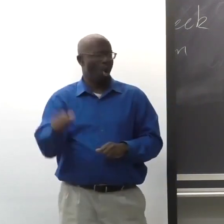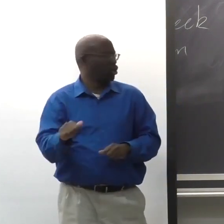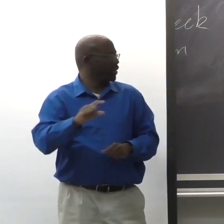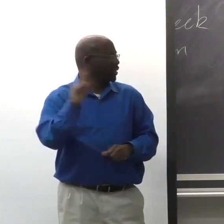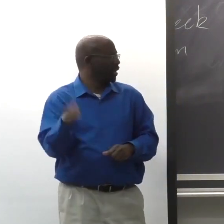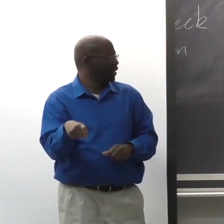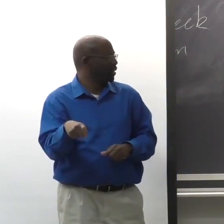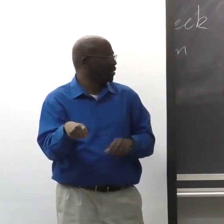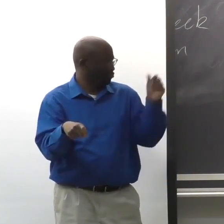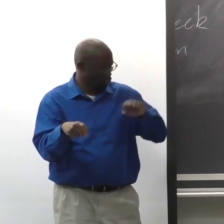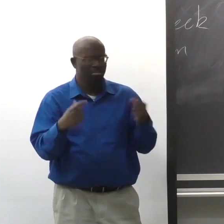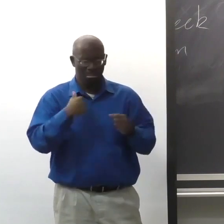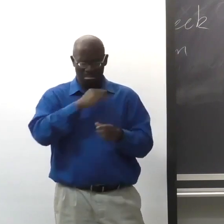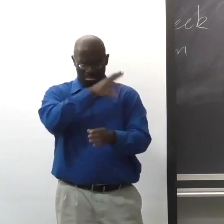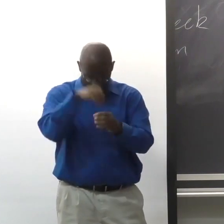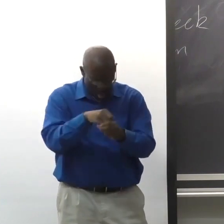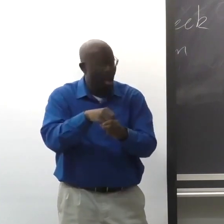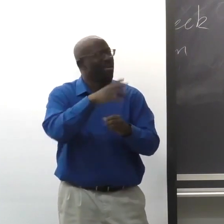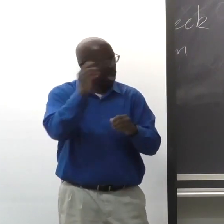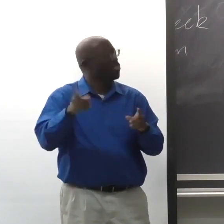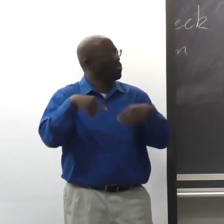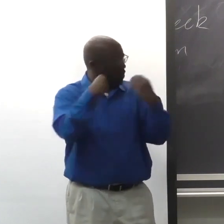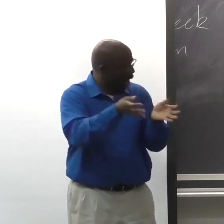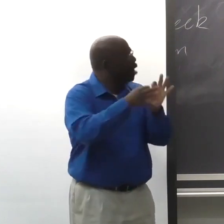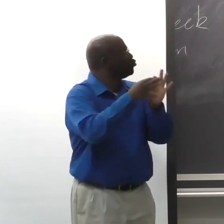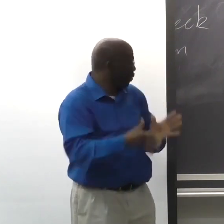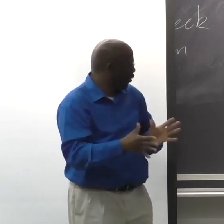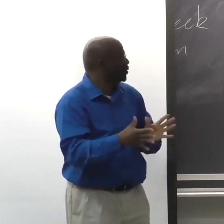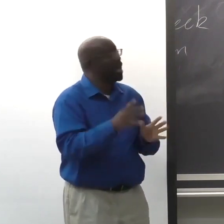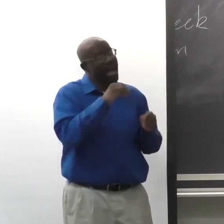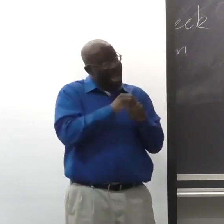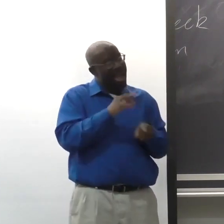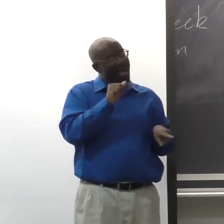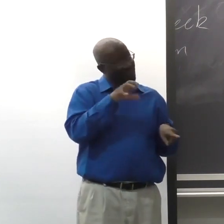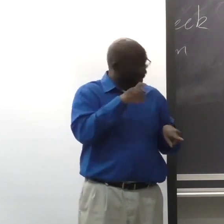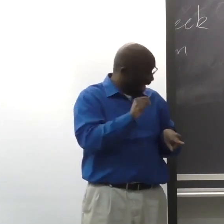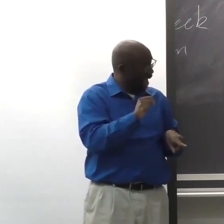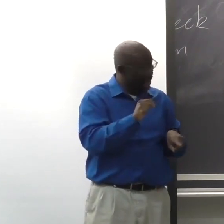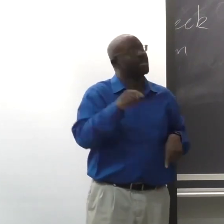There was an event in Austin, Texas that I was a part of, and they did provide interpreters.